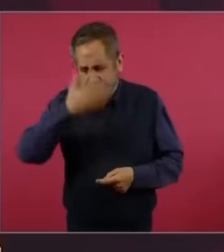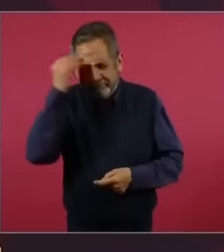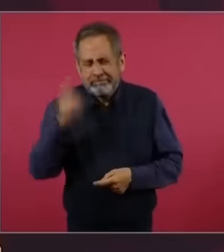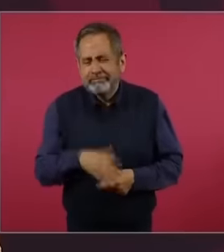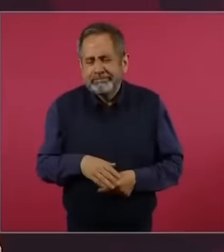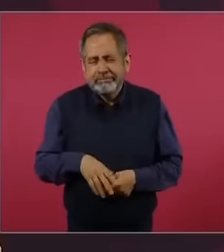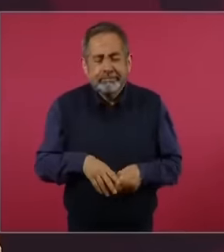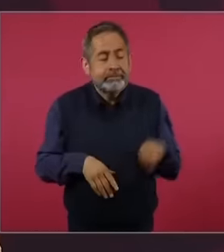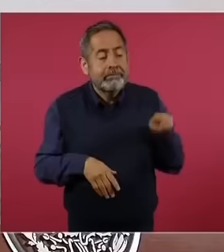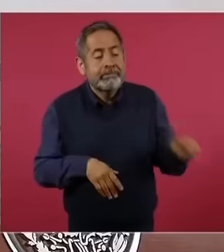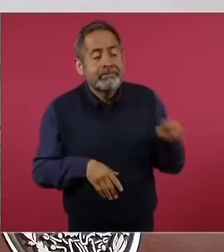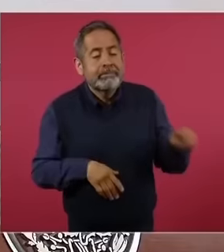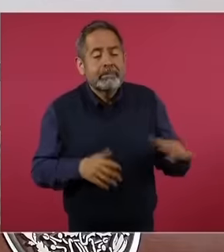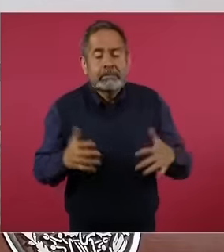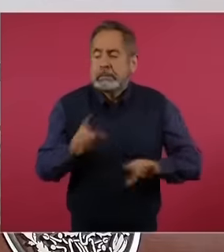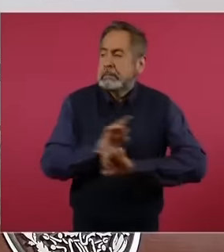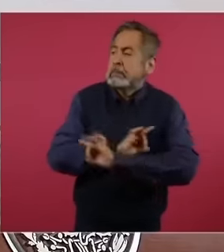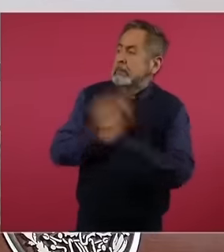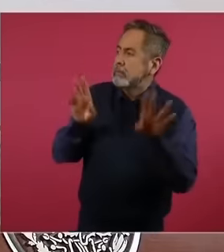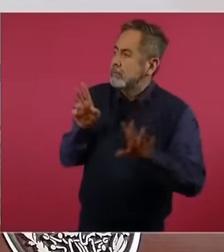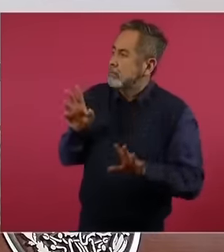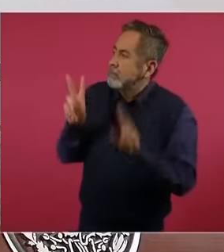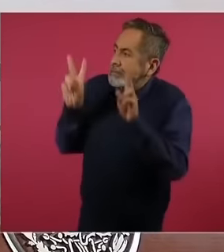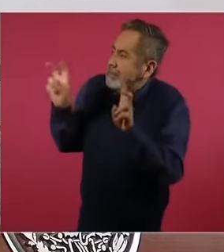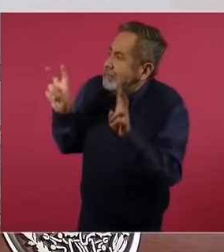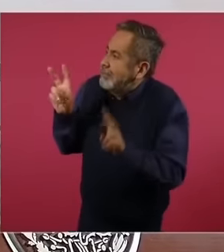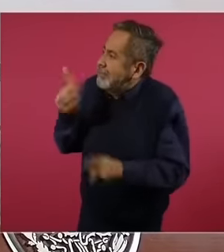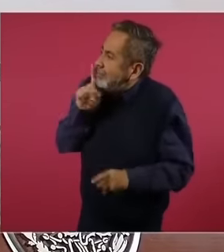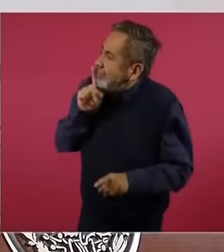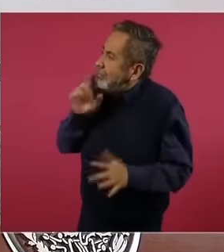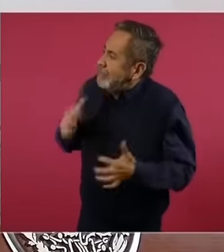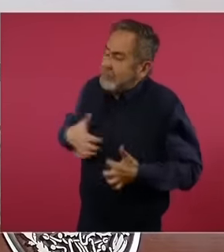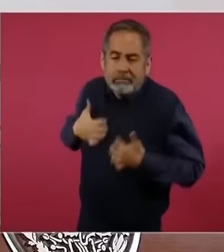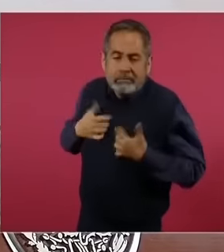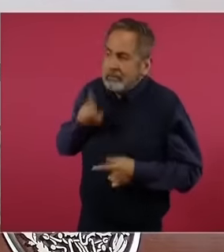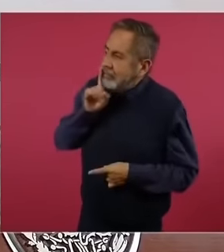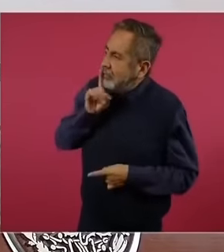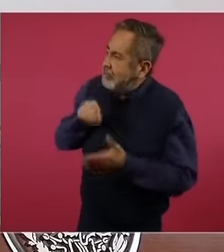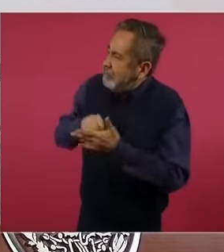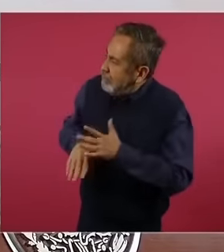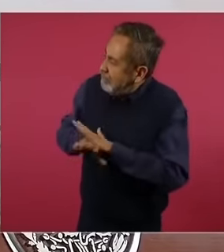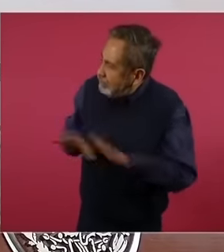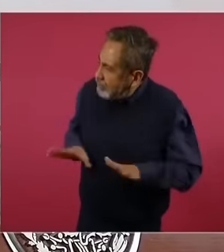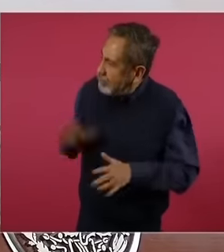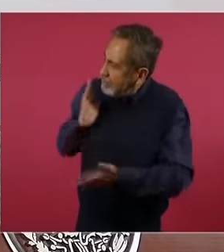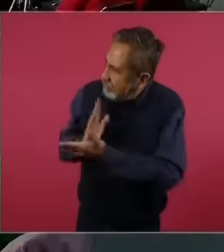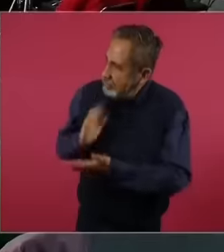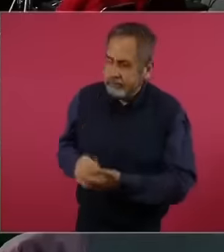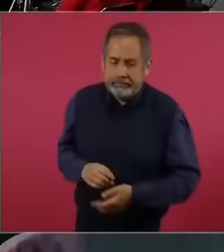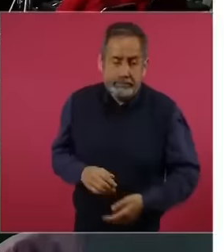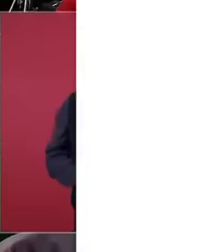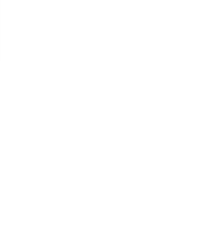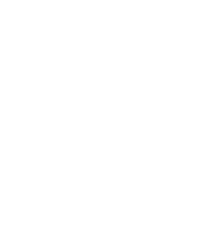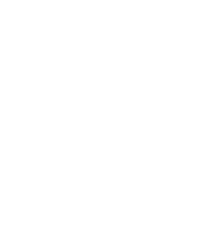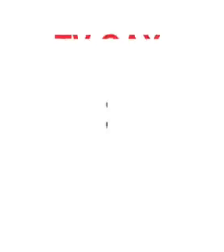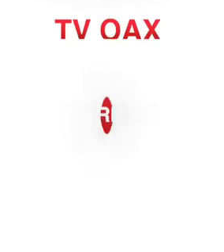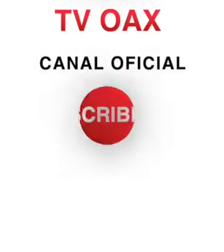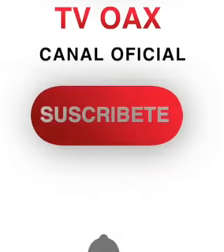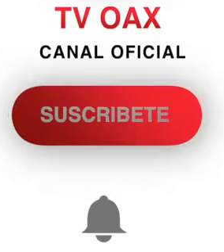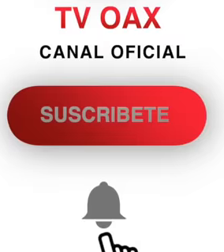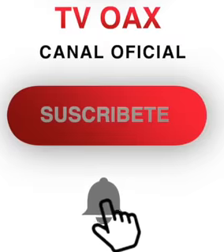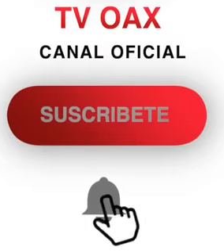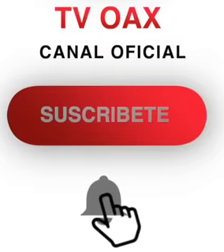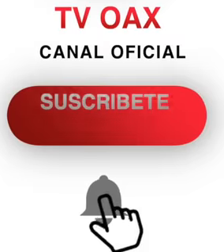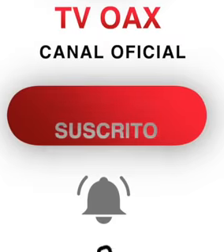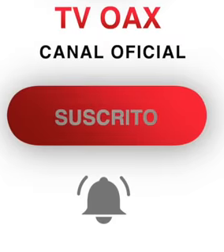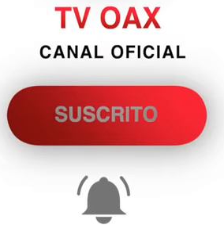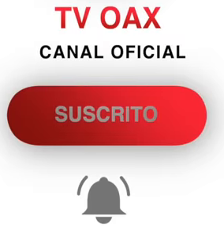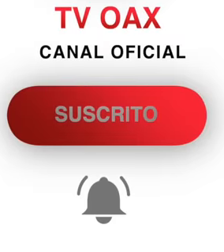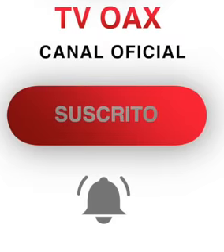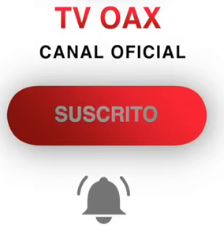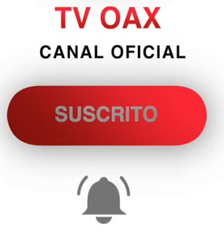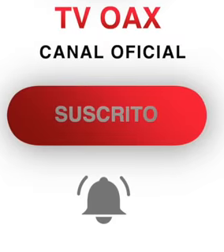that I touch on this topic it bothers them a lot but hey I want them to In Mexico we live in